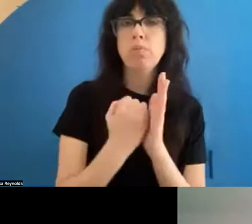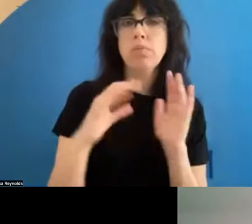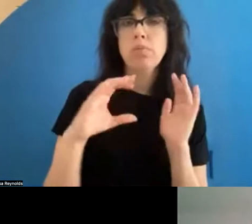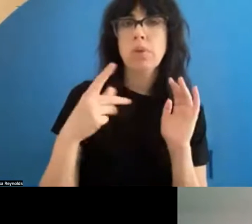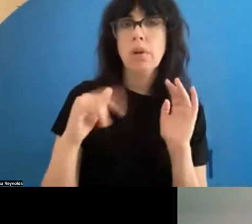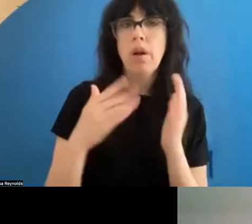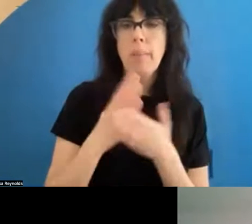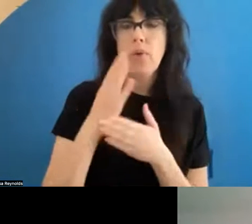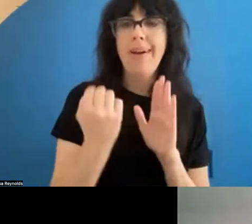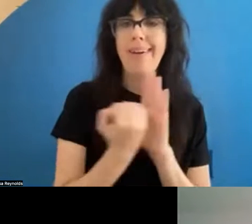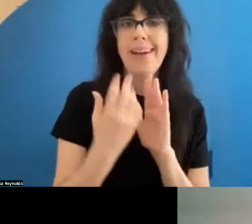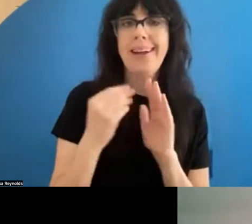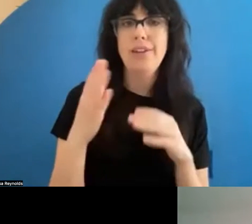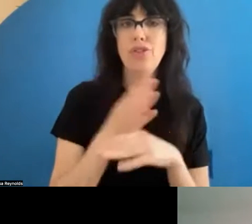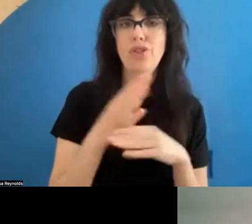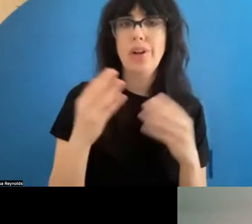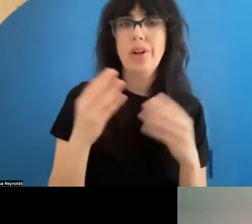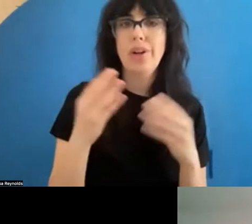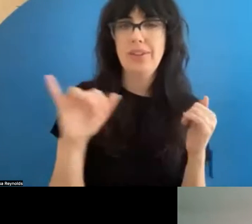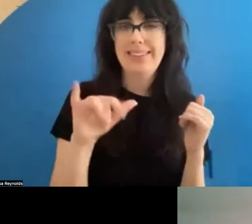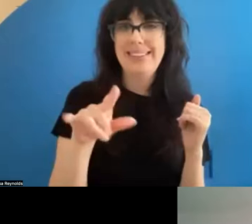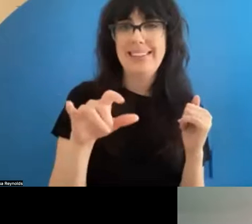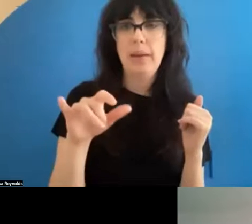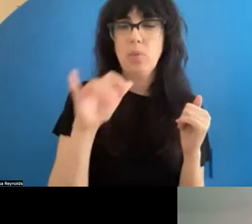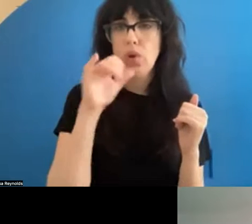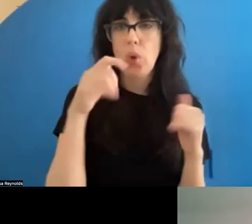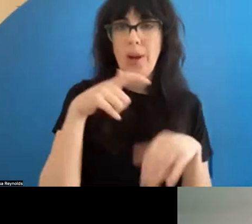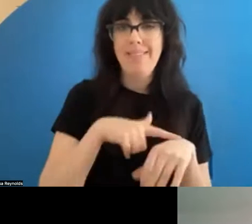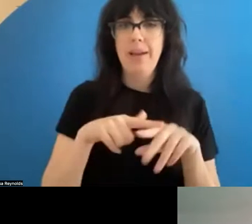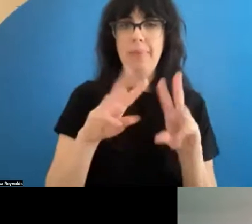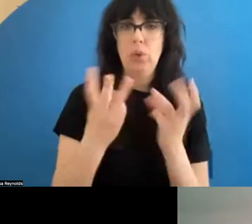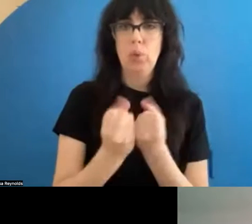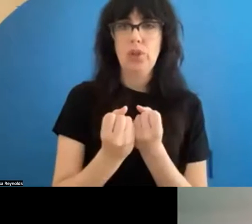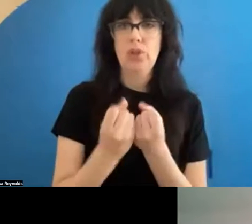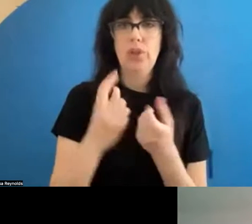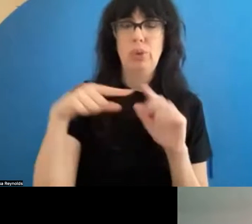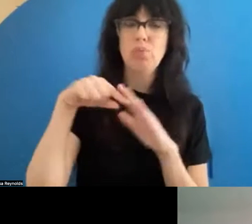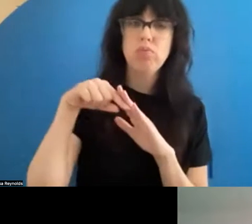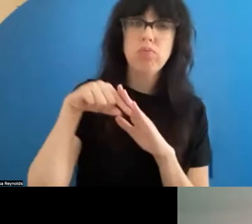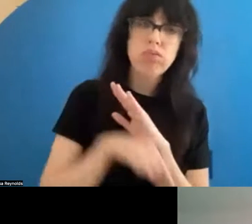getting into. Like Imogen said, we just don't have time in this workshop to get into that; it could be